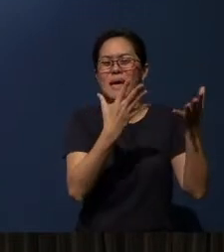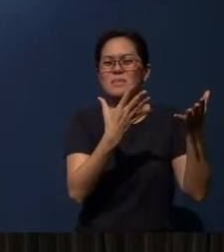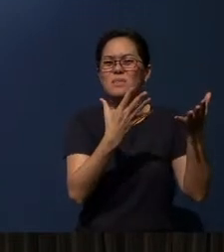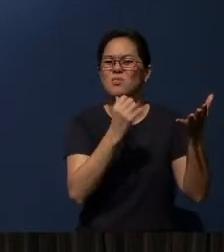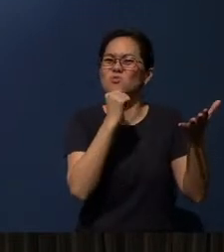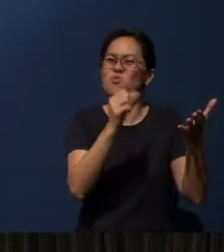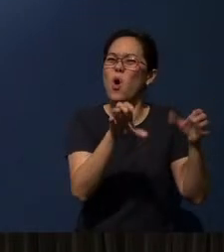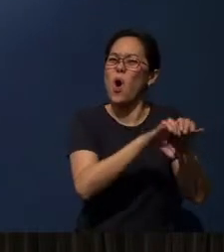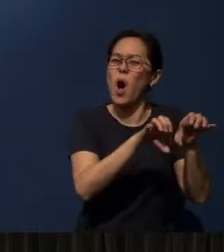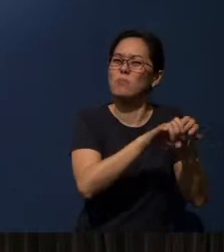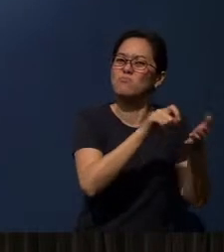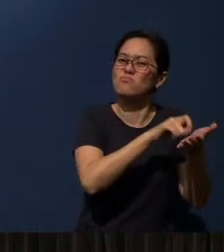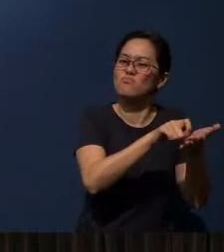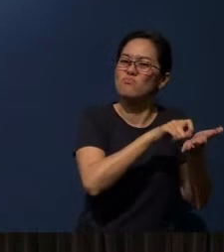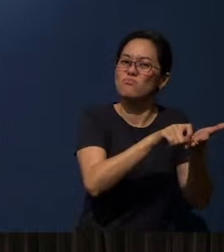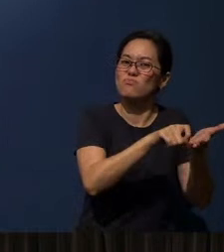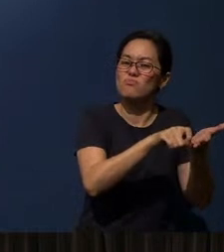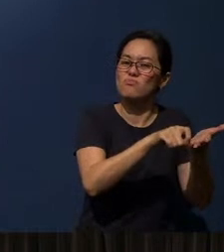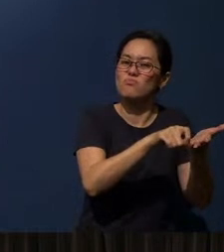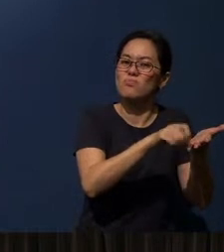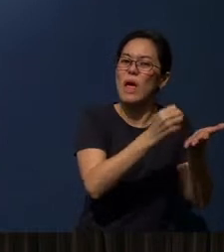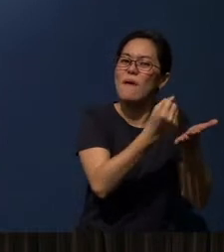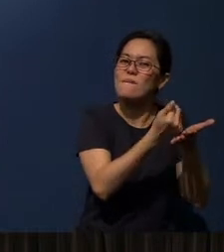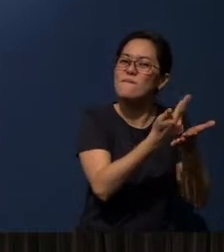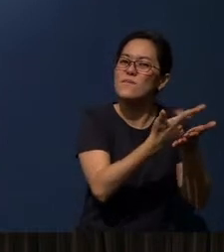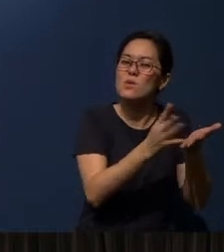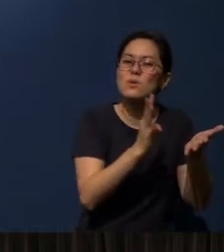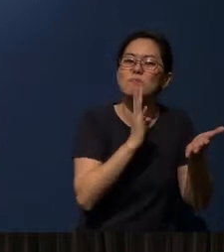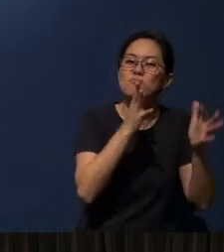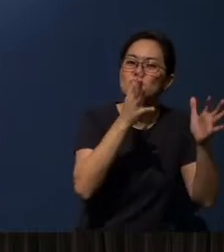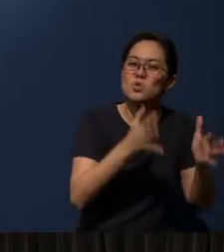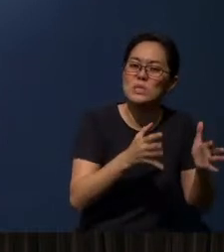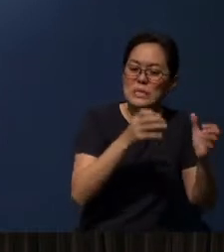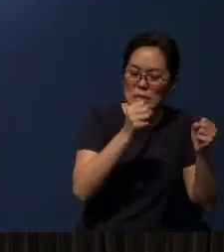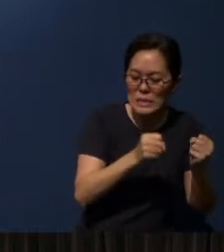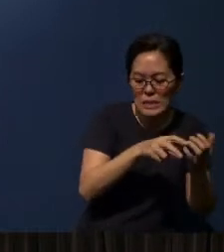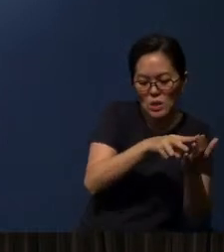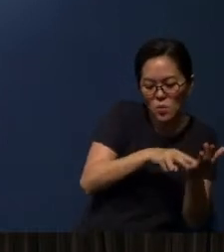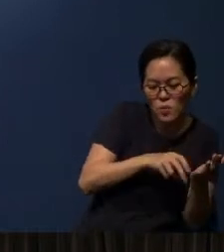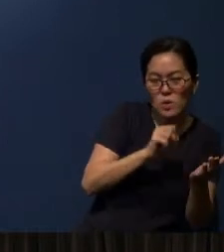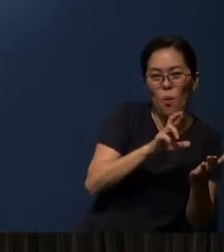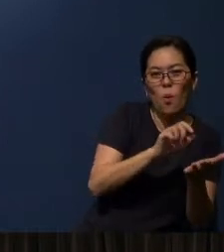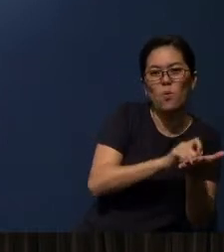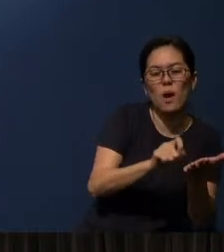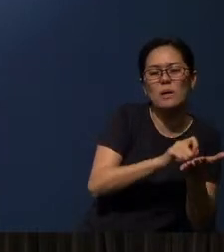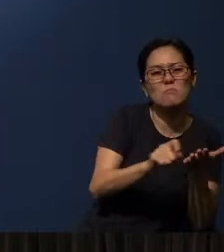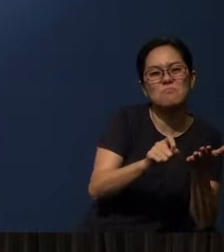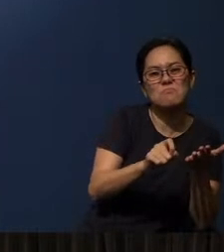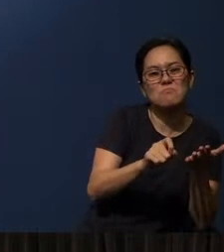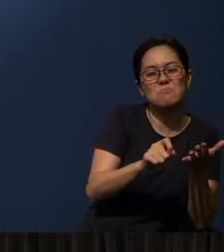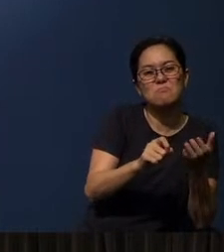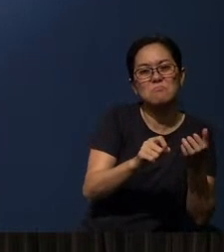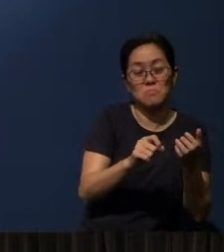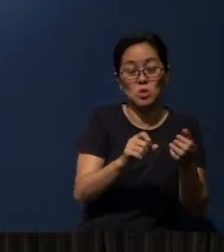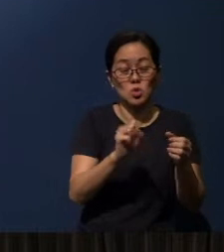Or few of the speakers are able to read or write them anymore. In other words, although they have written form,